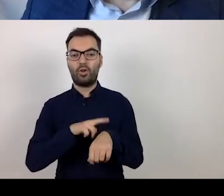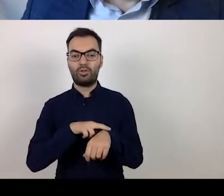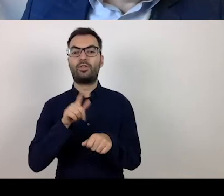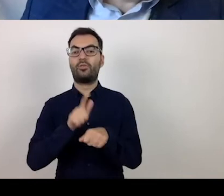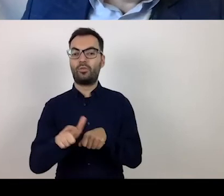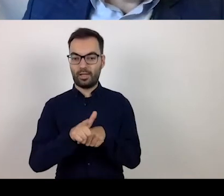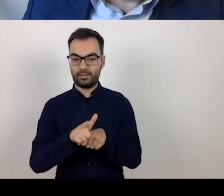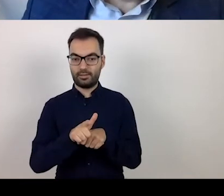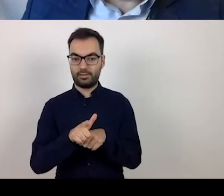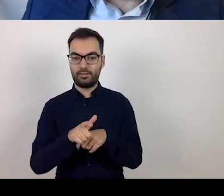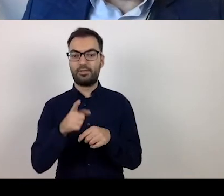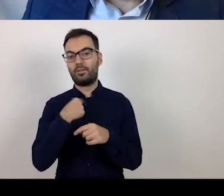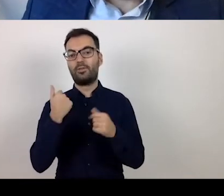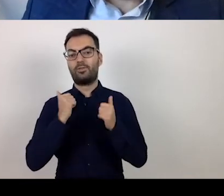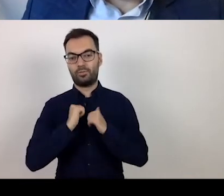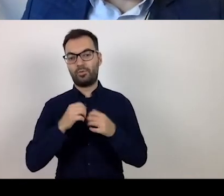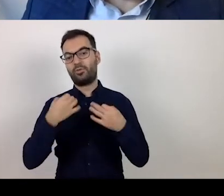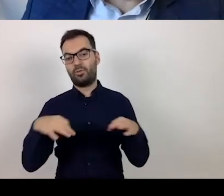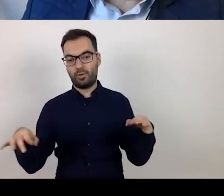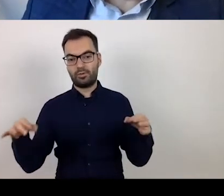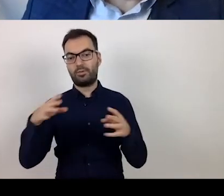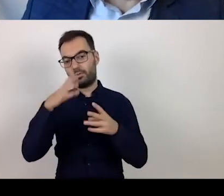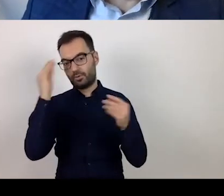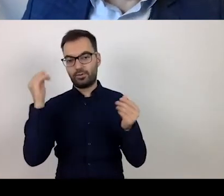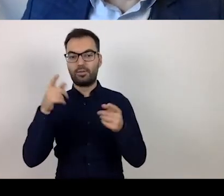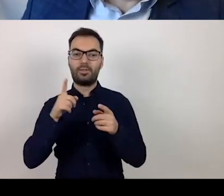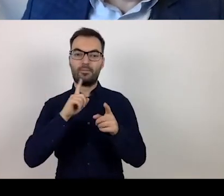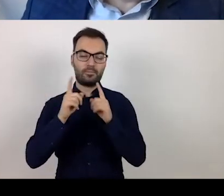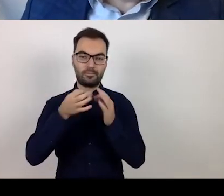We will be able to discuss these questions.